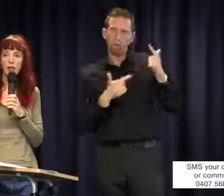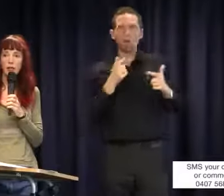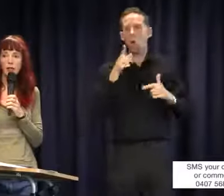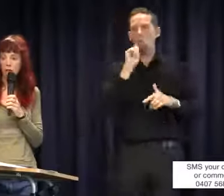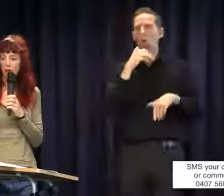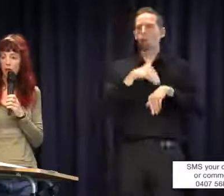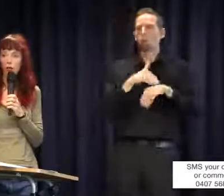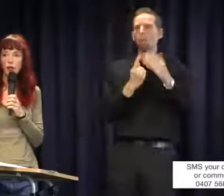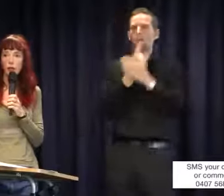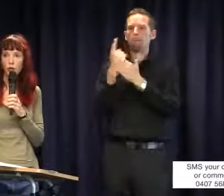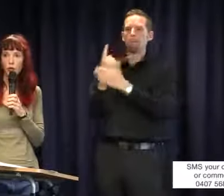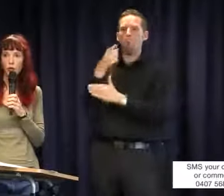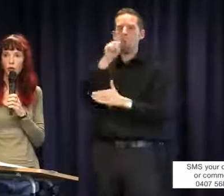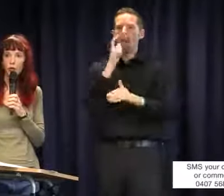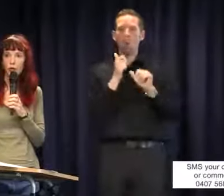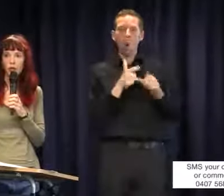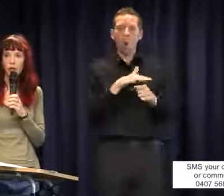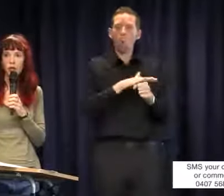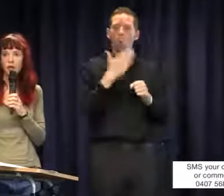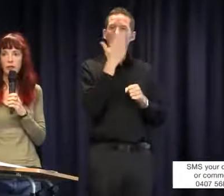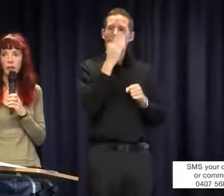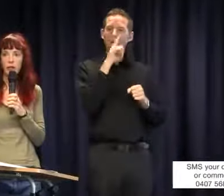as you're having. You can't go to your local school because they say they're this and not